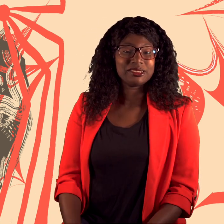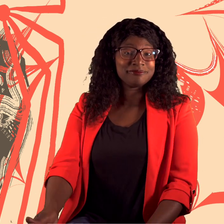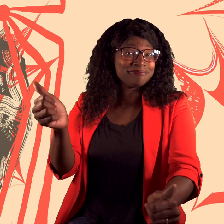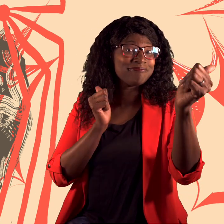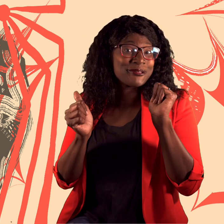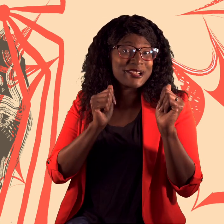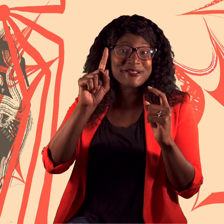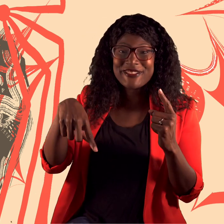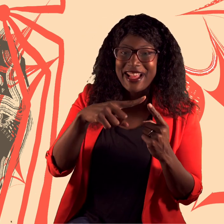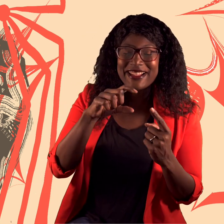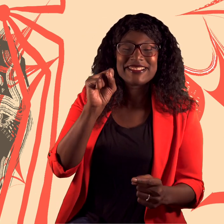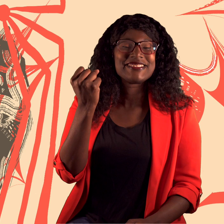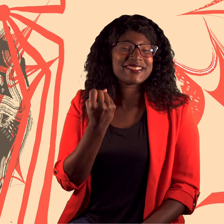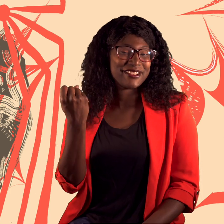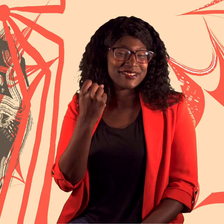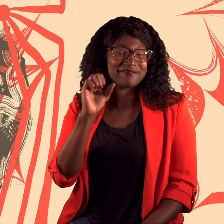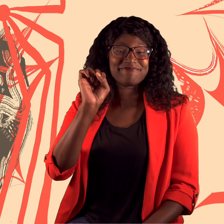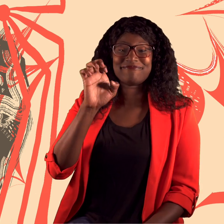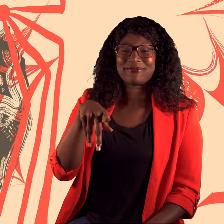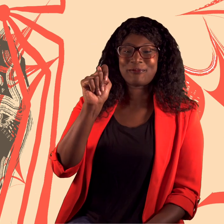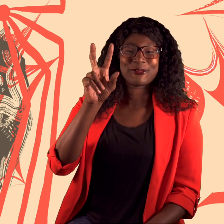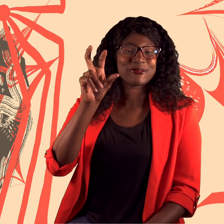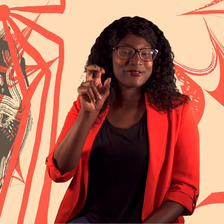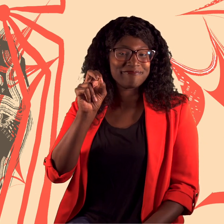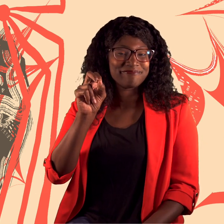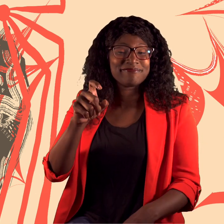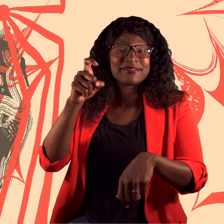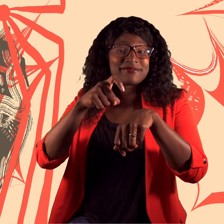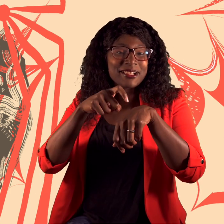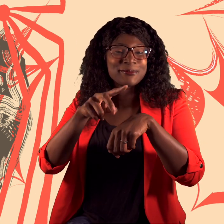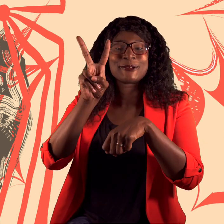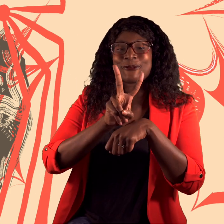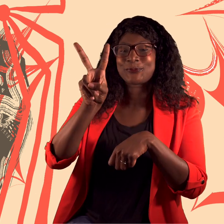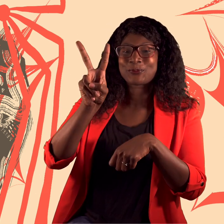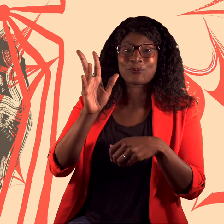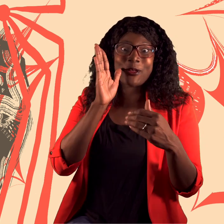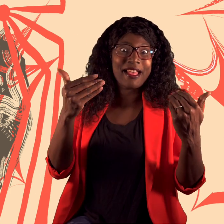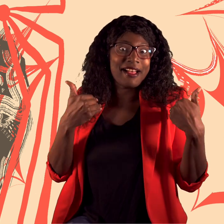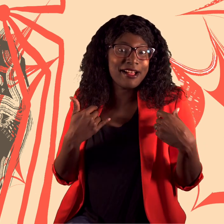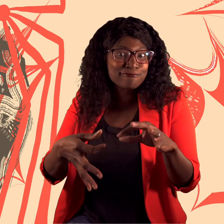The performance is Saturday, September 30th at 2:00pm